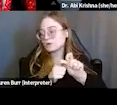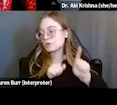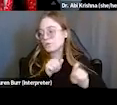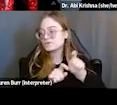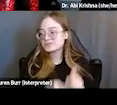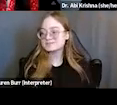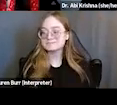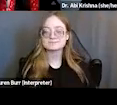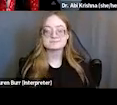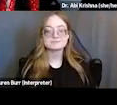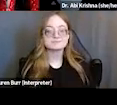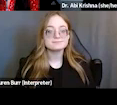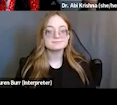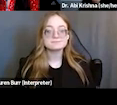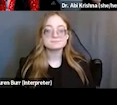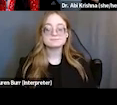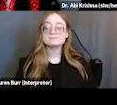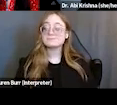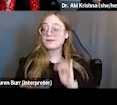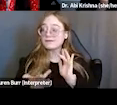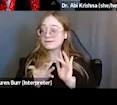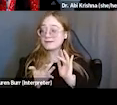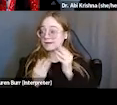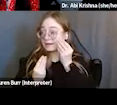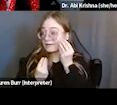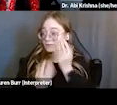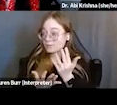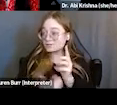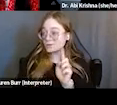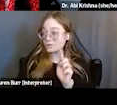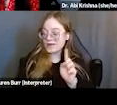and you can find all of our contact information on the link in the chat there.